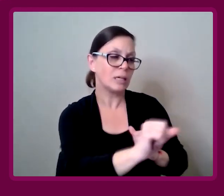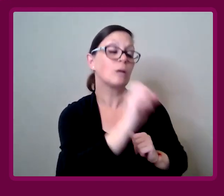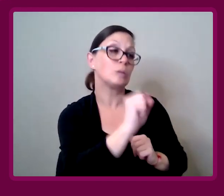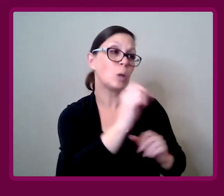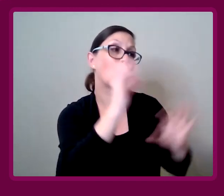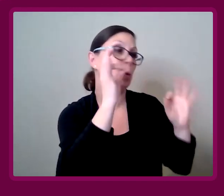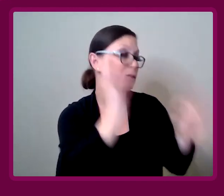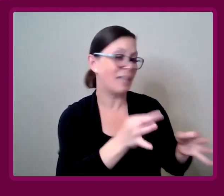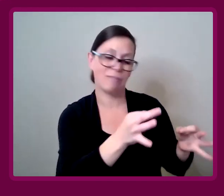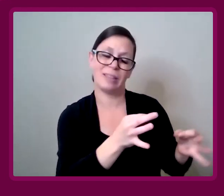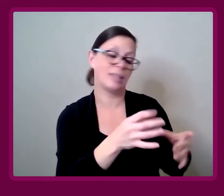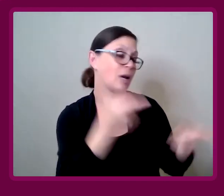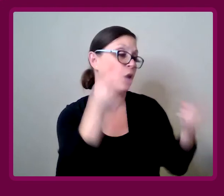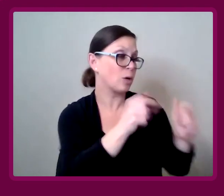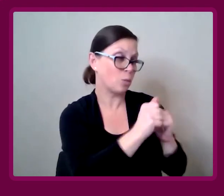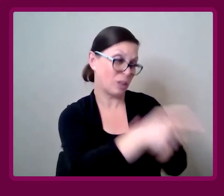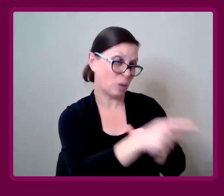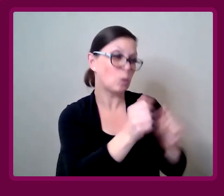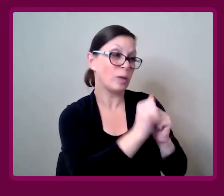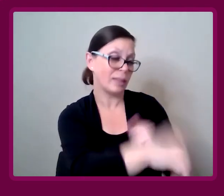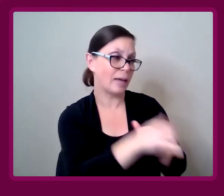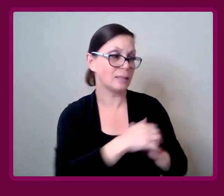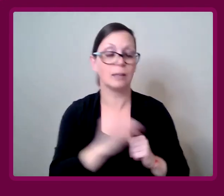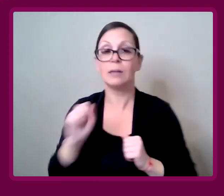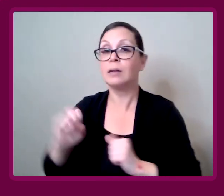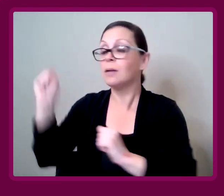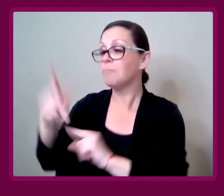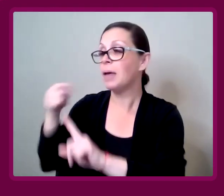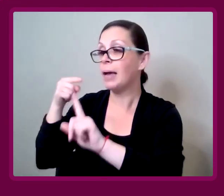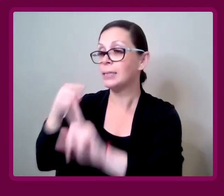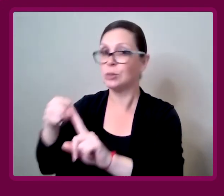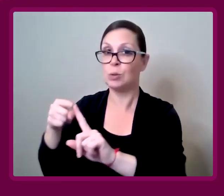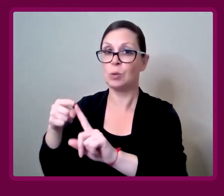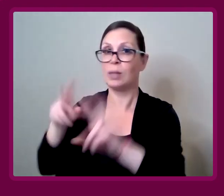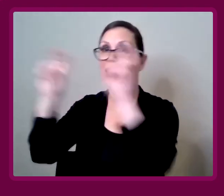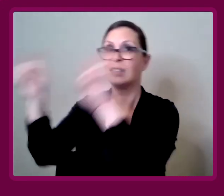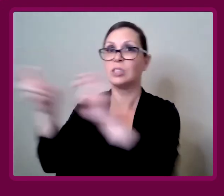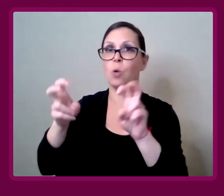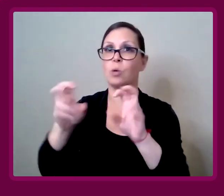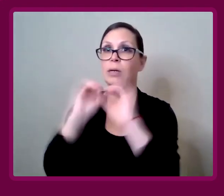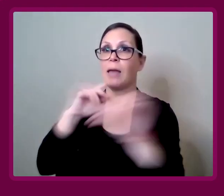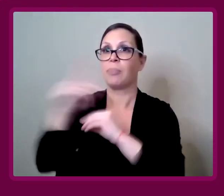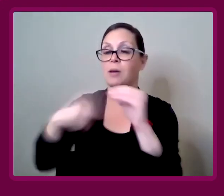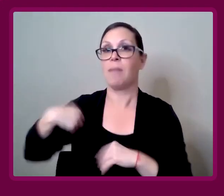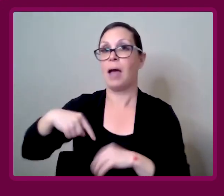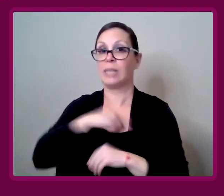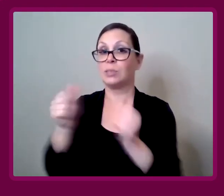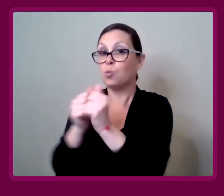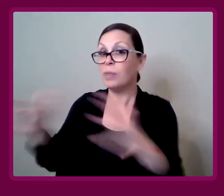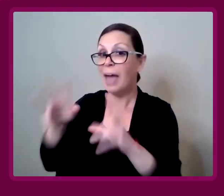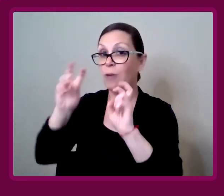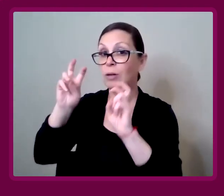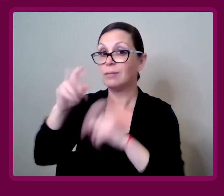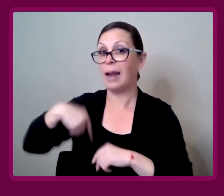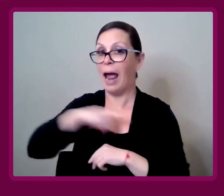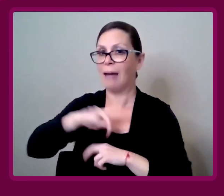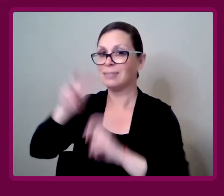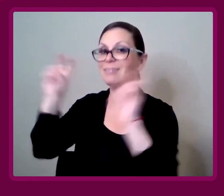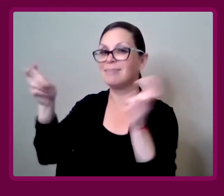So totally, totally agree with you on that point. Amy Francis-Smith: Back to the classic slogan, "Nothing about us without us."